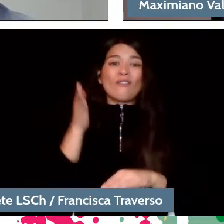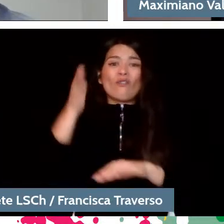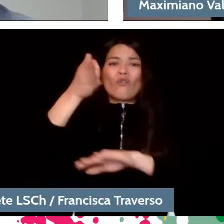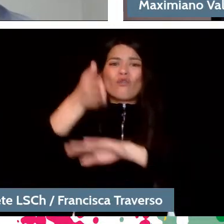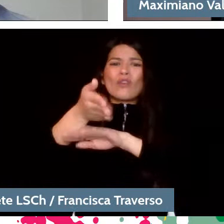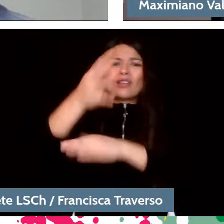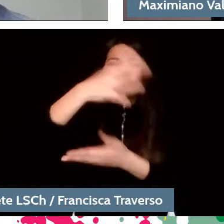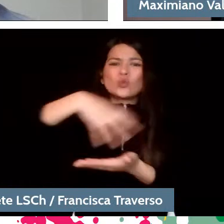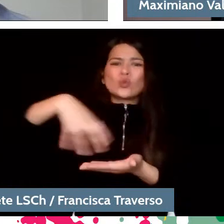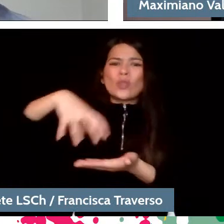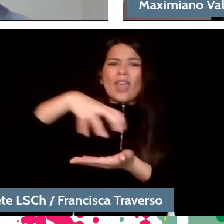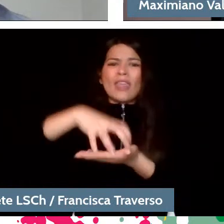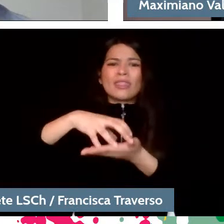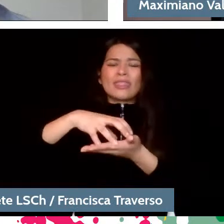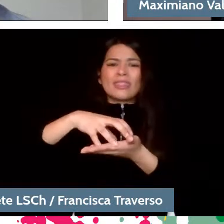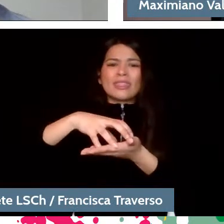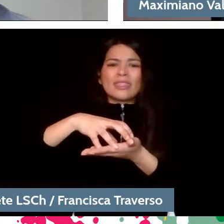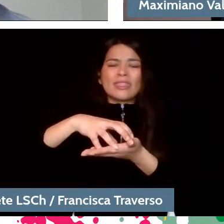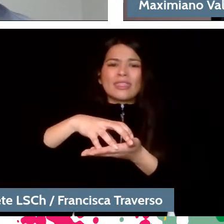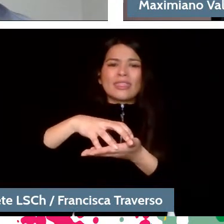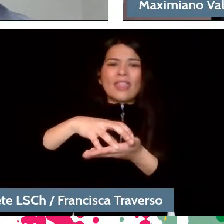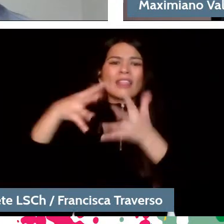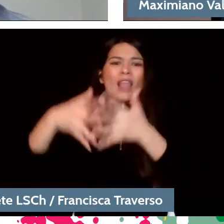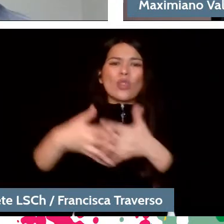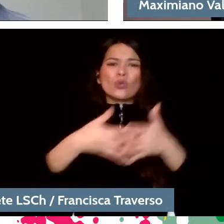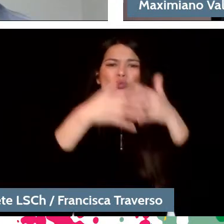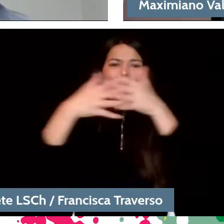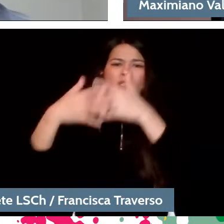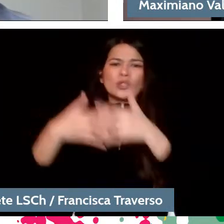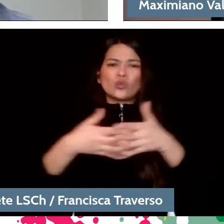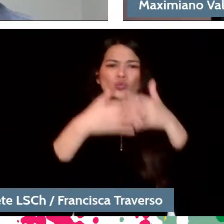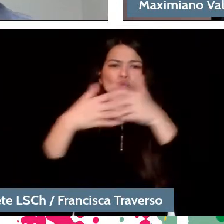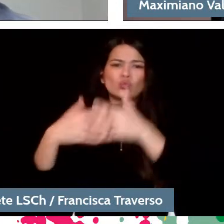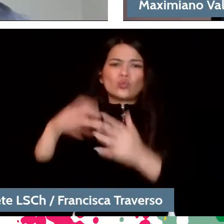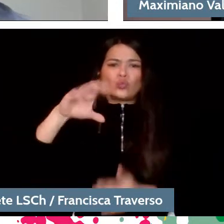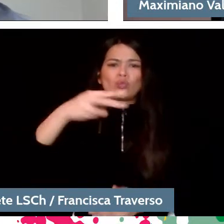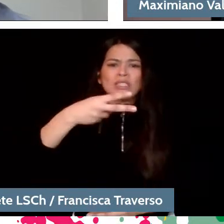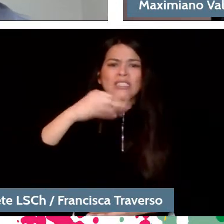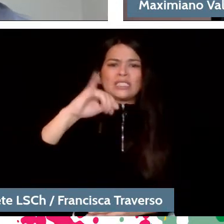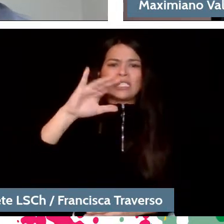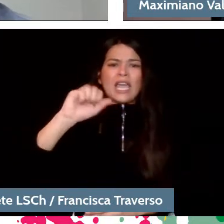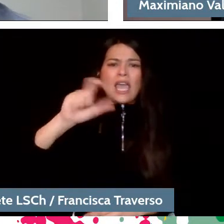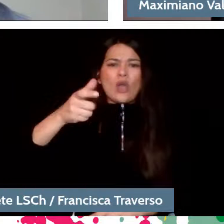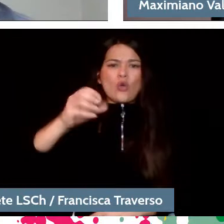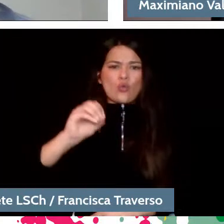and it was the first time that the orchestra went to Chicago in a long time and that seems to have an emotional component,